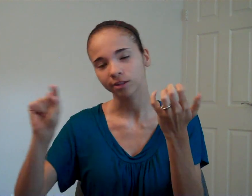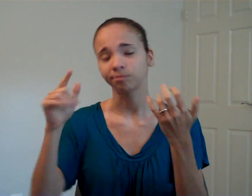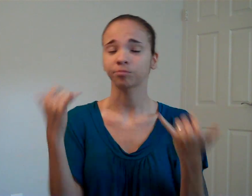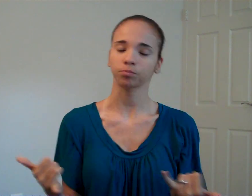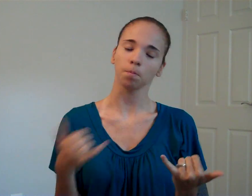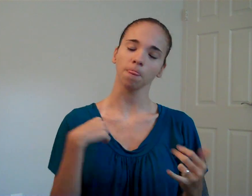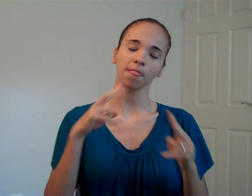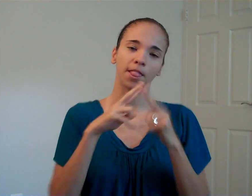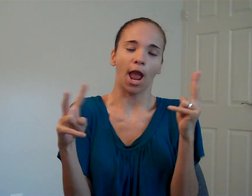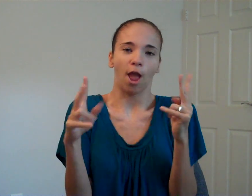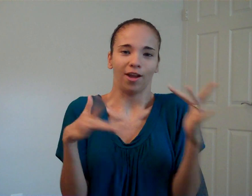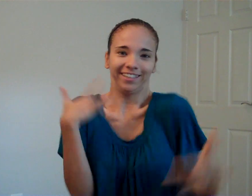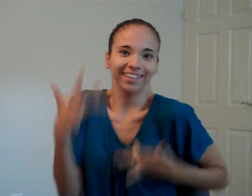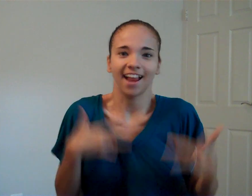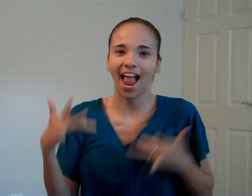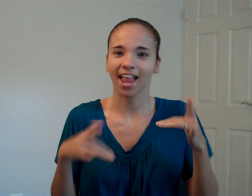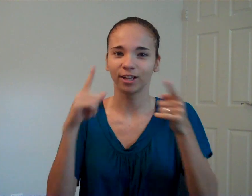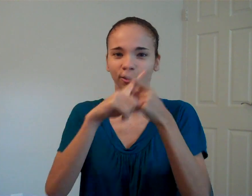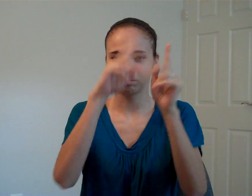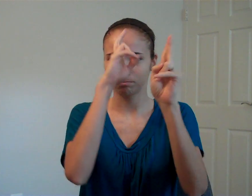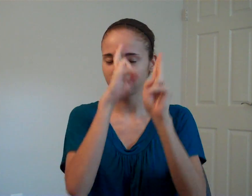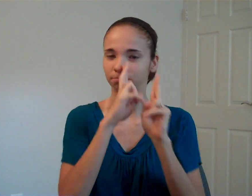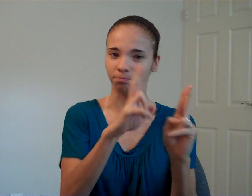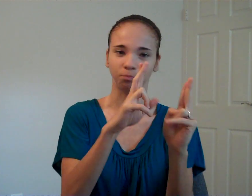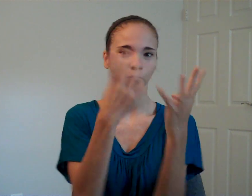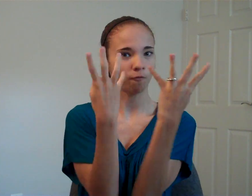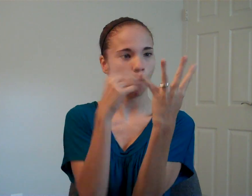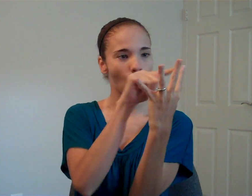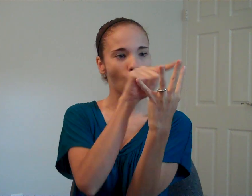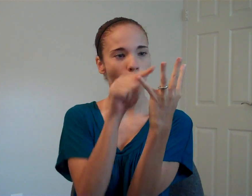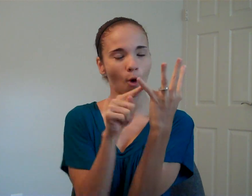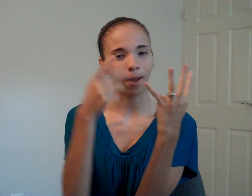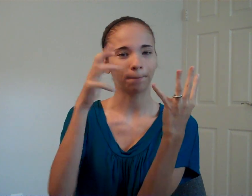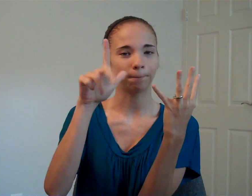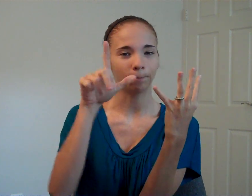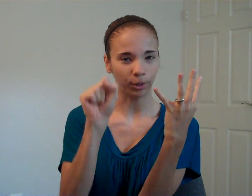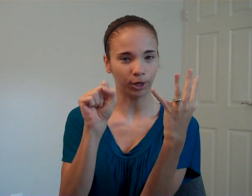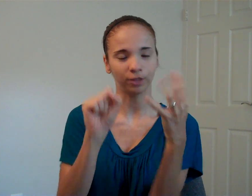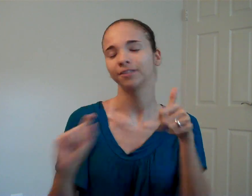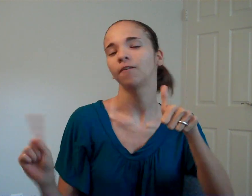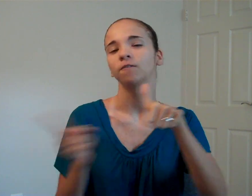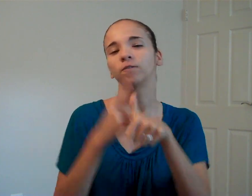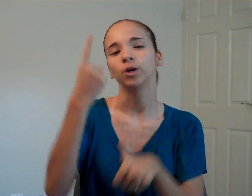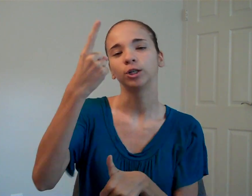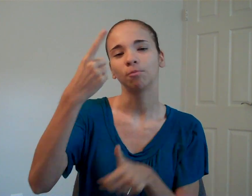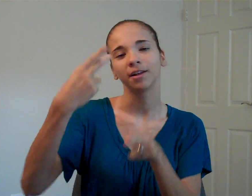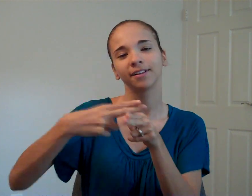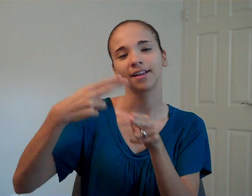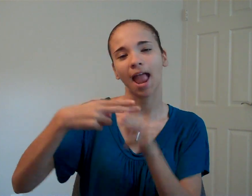Now, I'm thrilled to honor the four Pearls. The first one is